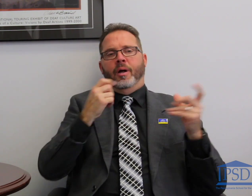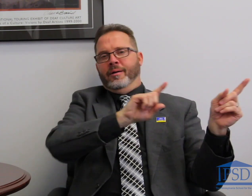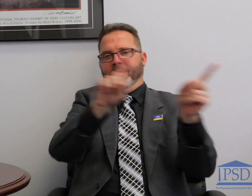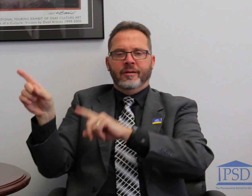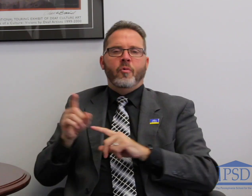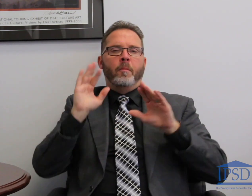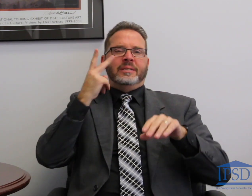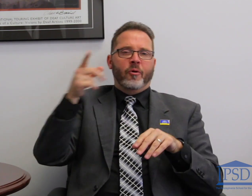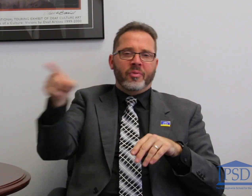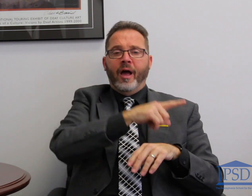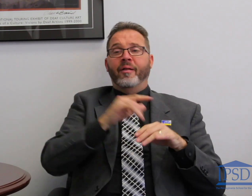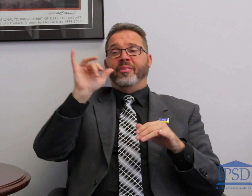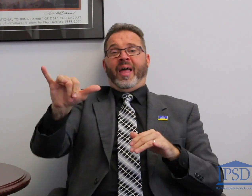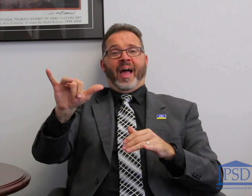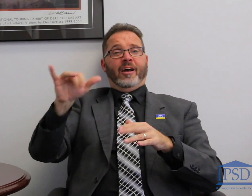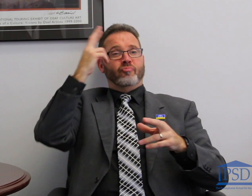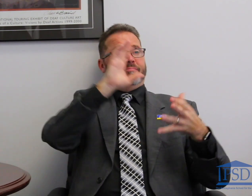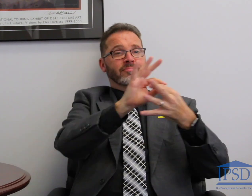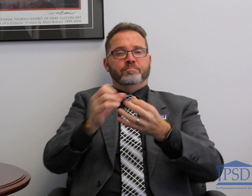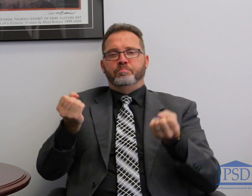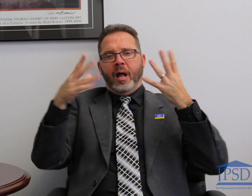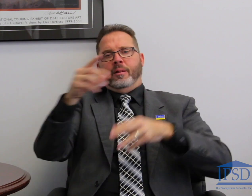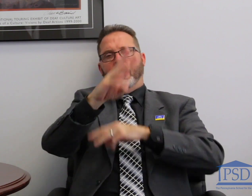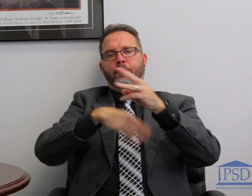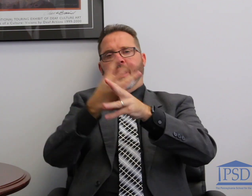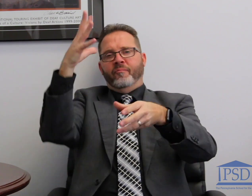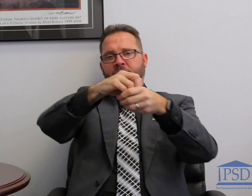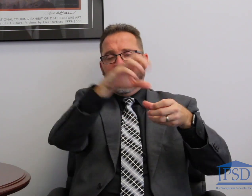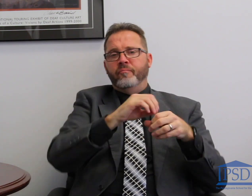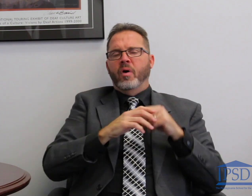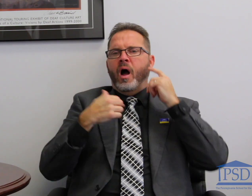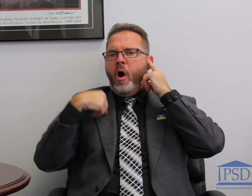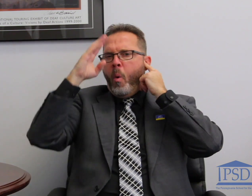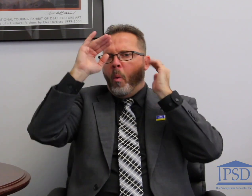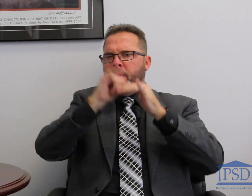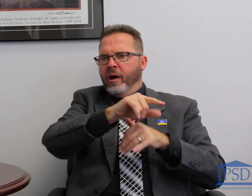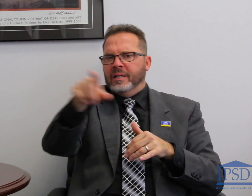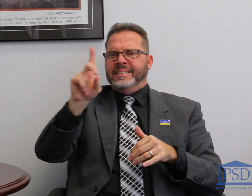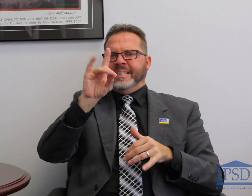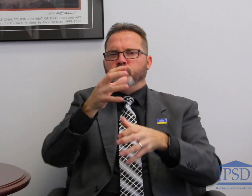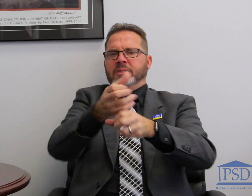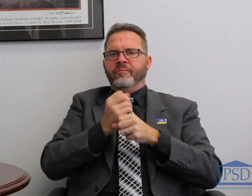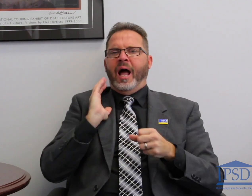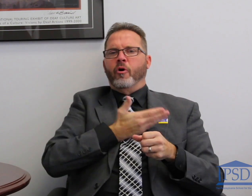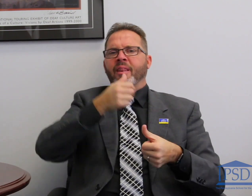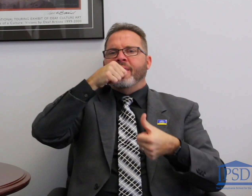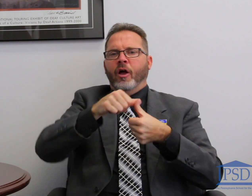of Delaware Valley. There are lots of events this time of year and I’m always excited to participate, meet with people and keep our